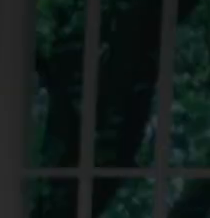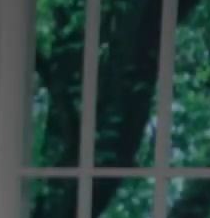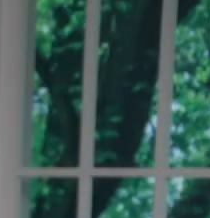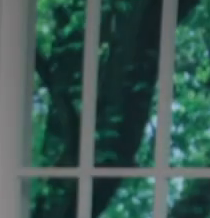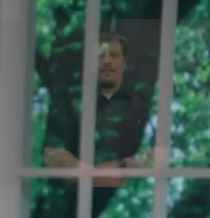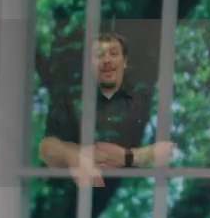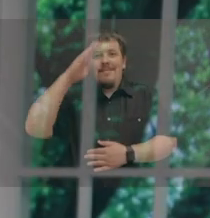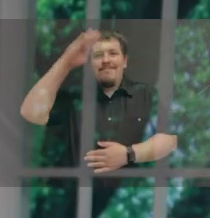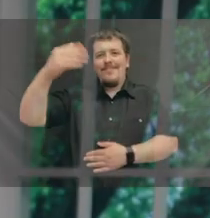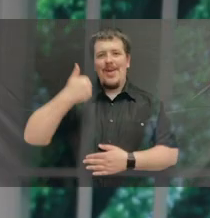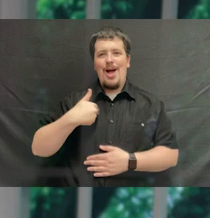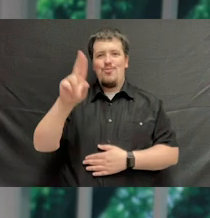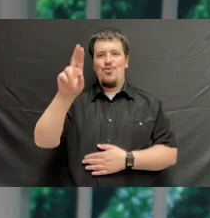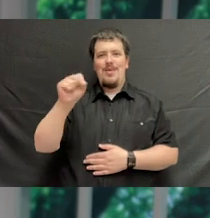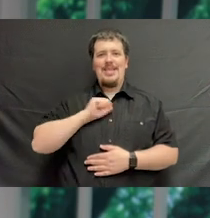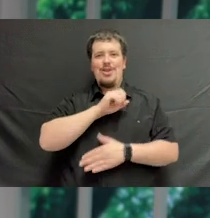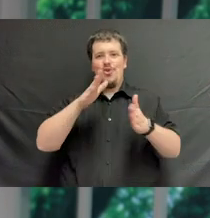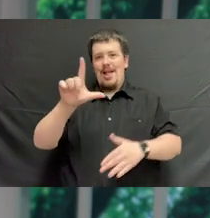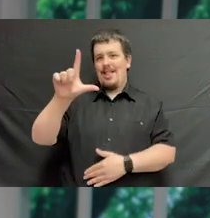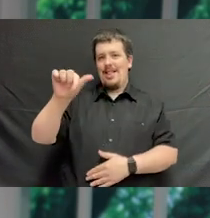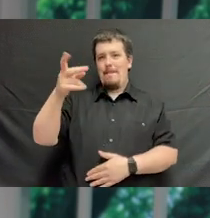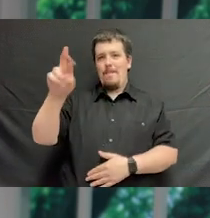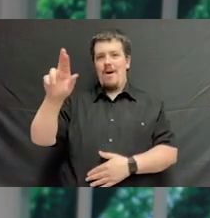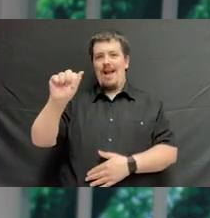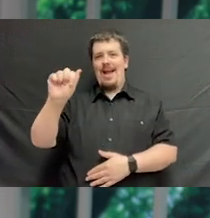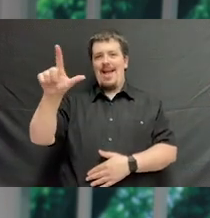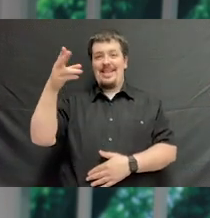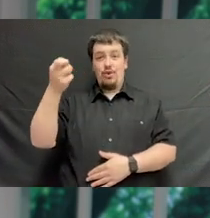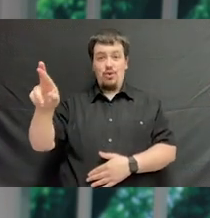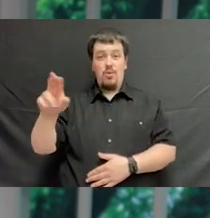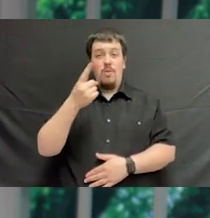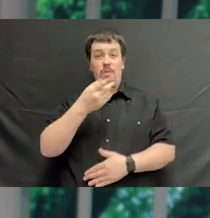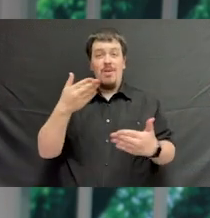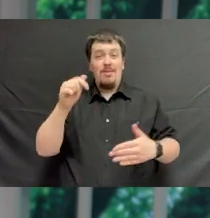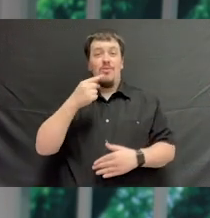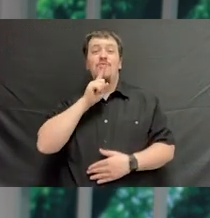Hello, I'm United States Senator Lamar Alexander. One thing we can say for sure, your graduation